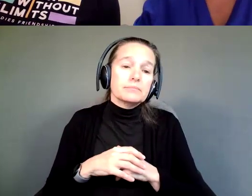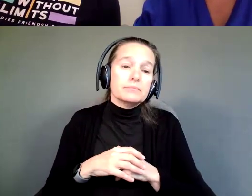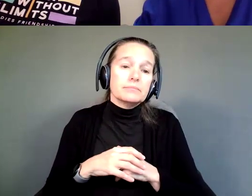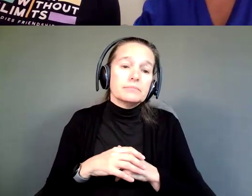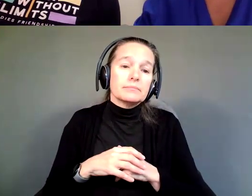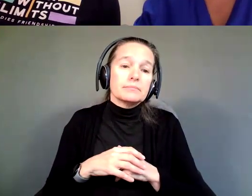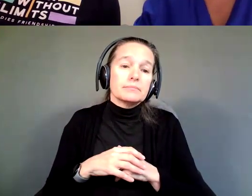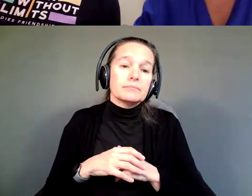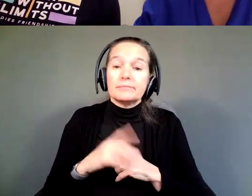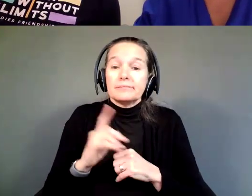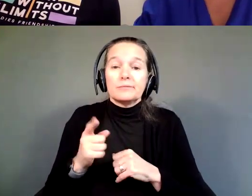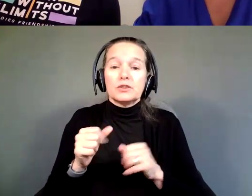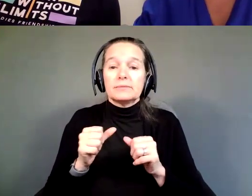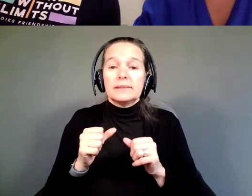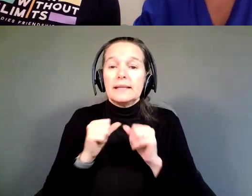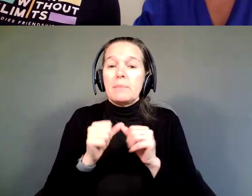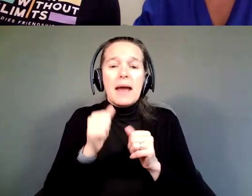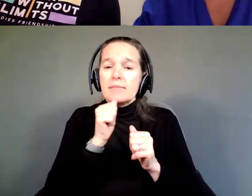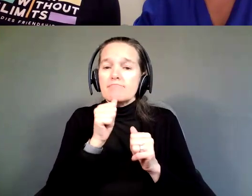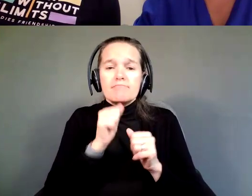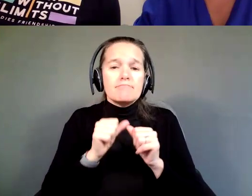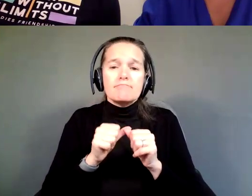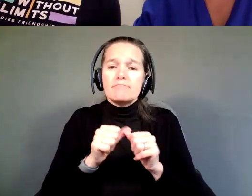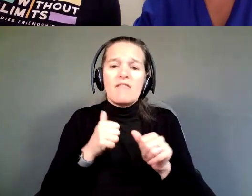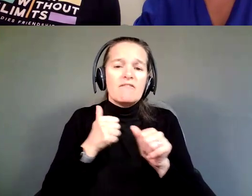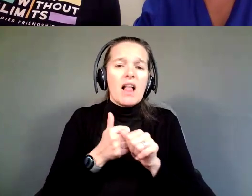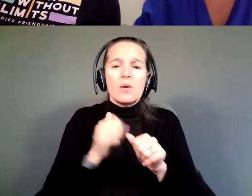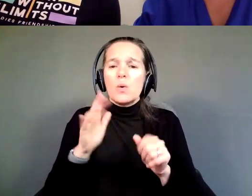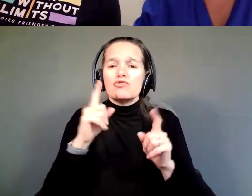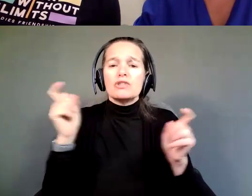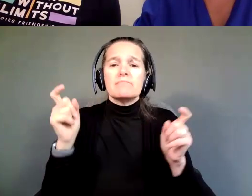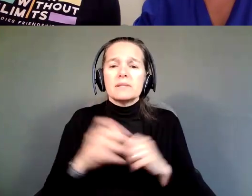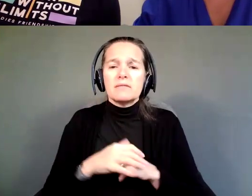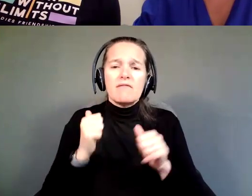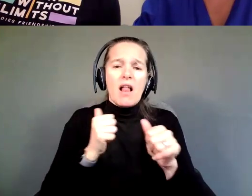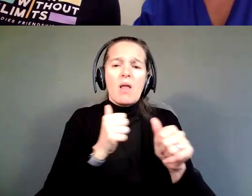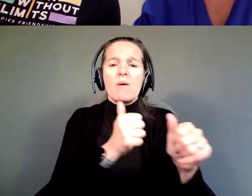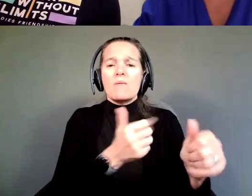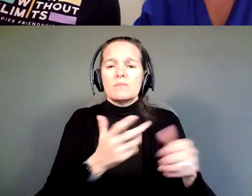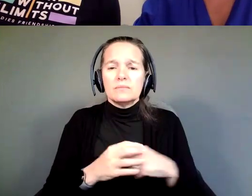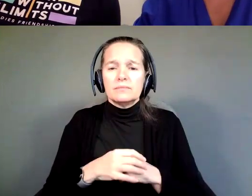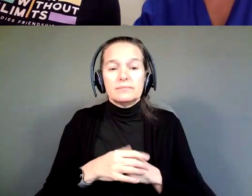Just keep at it, follow your dreams. Simple.